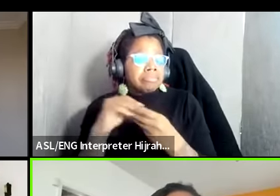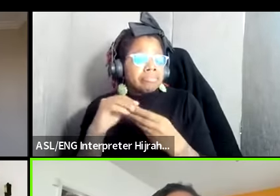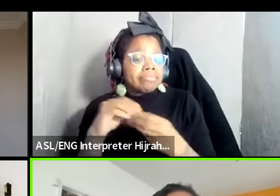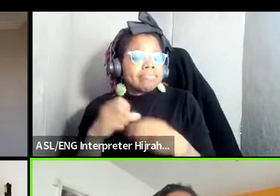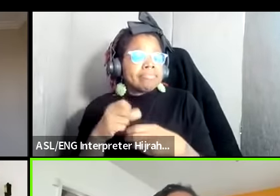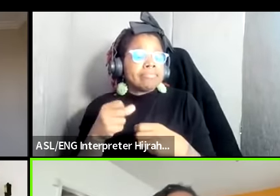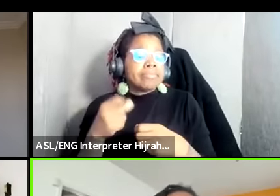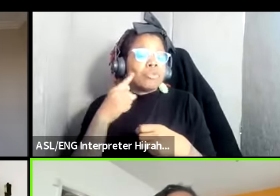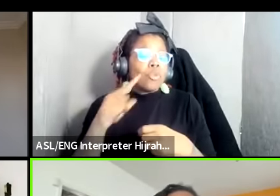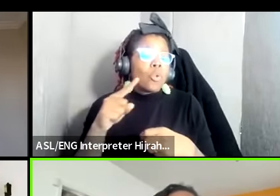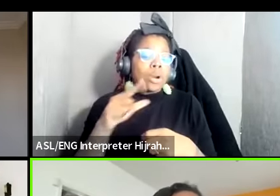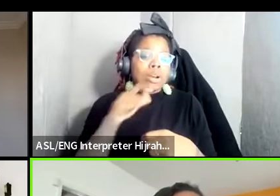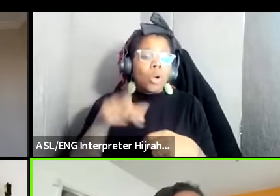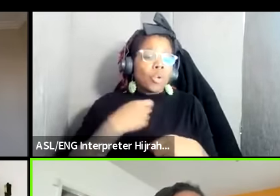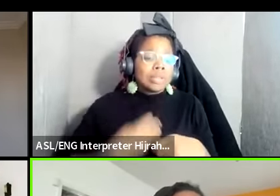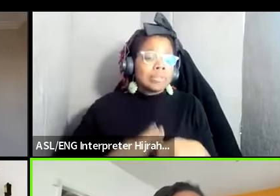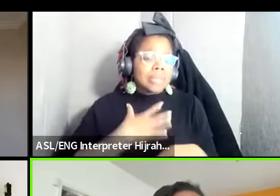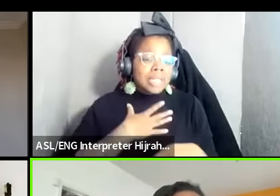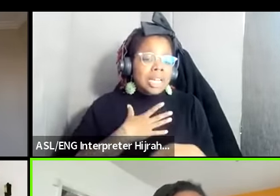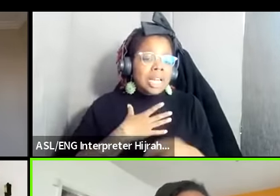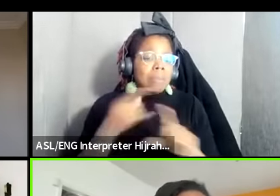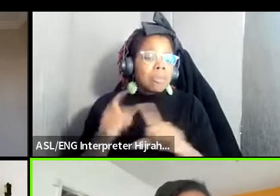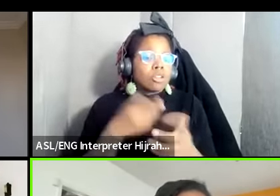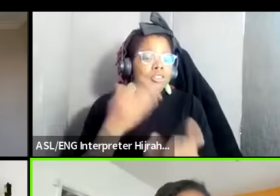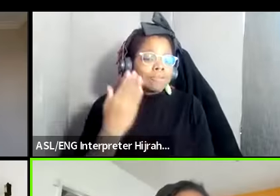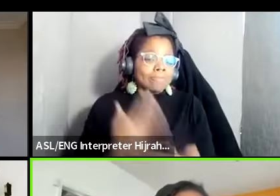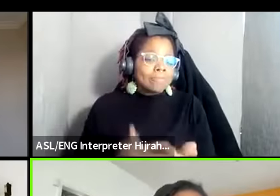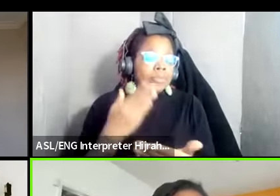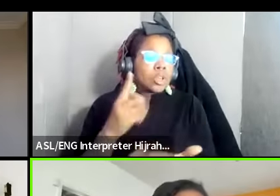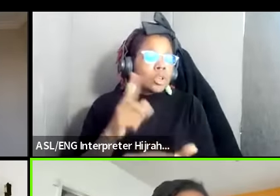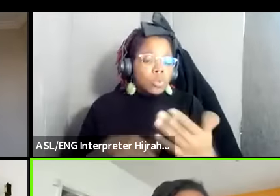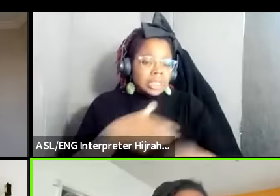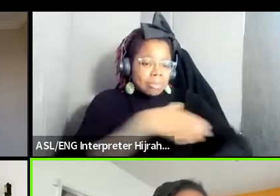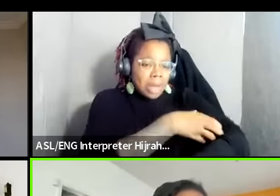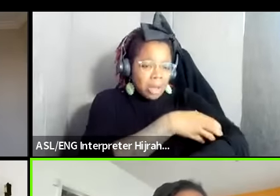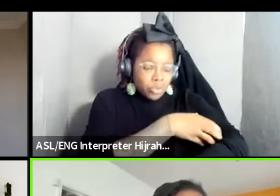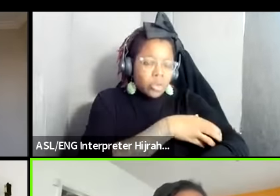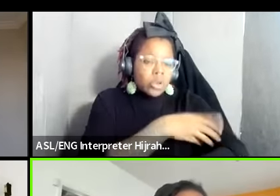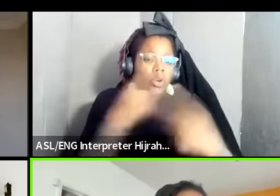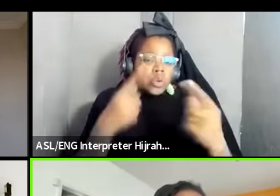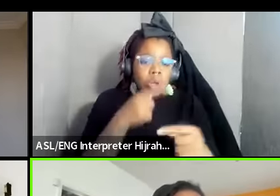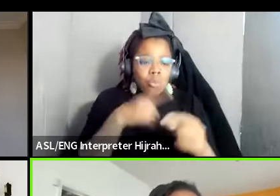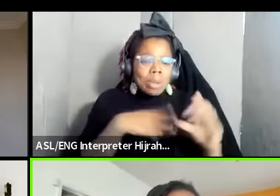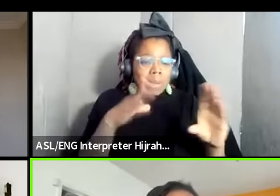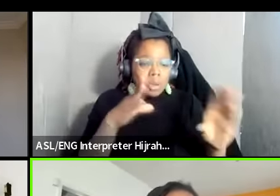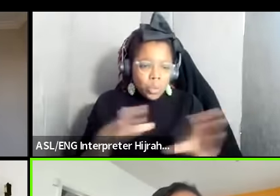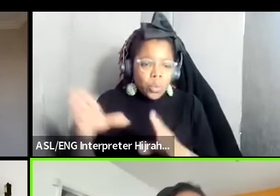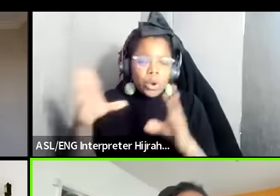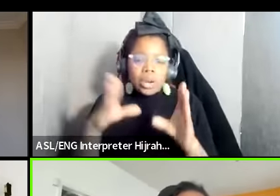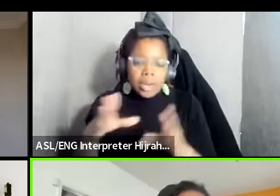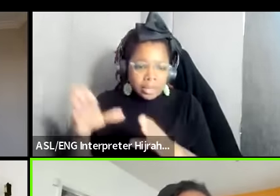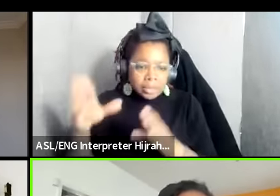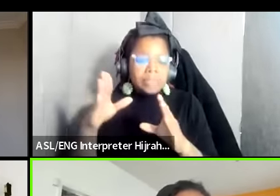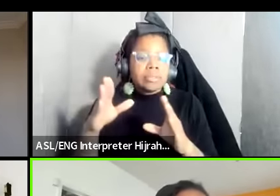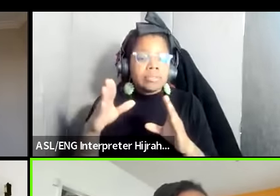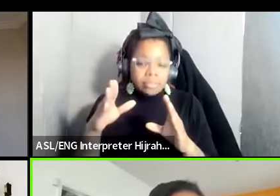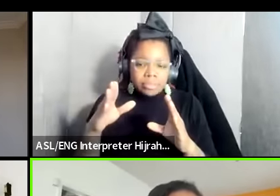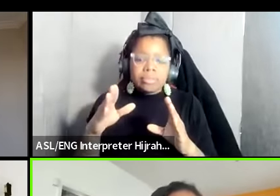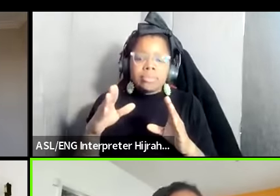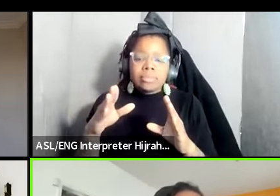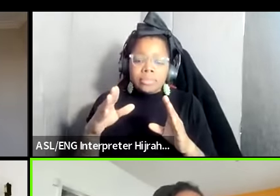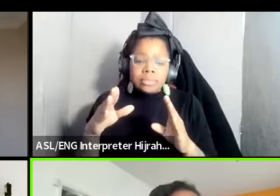people but I think also shows us what is powerful when women organize across you know it's multiface